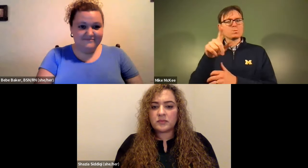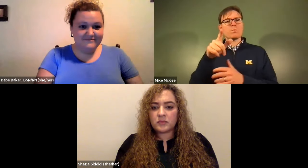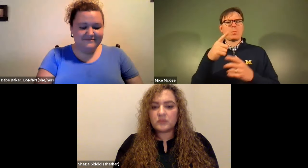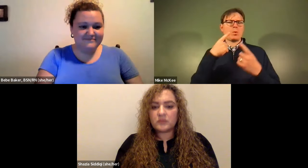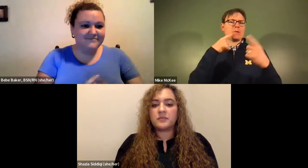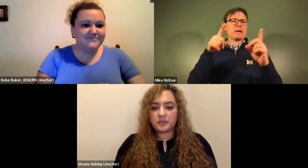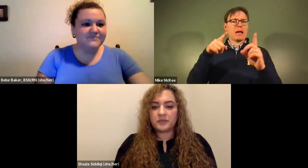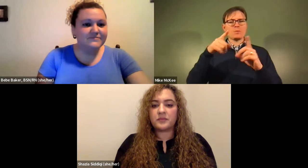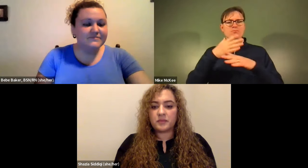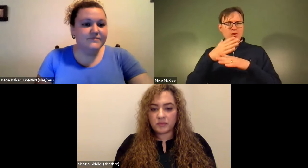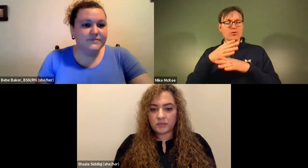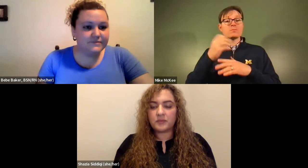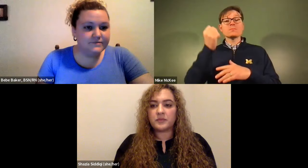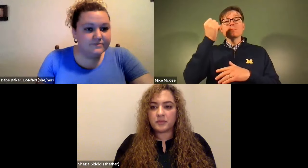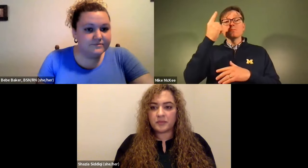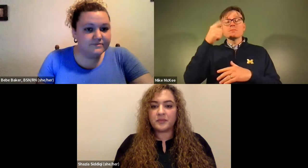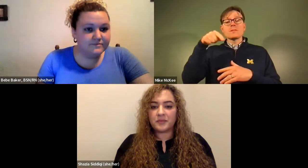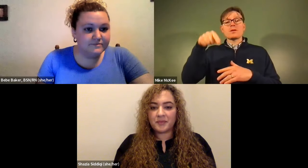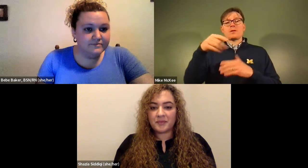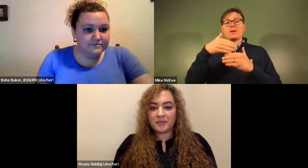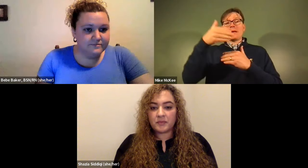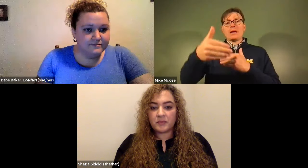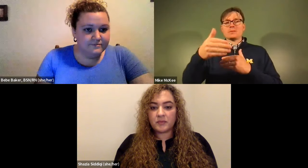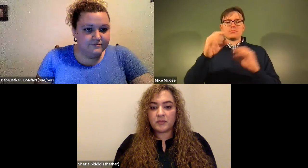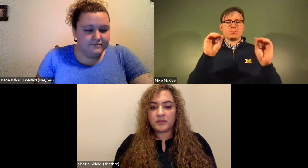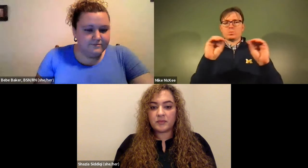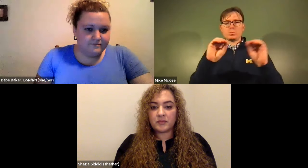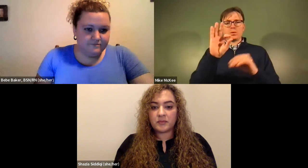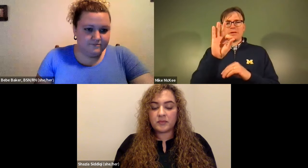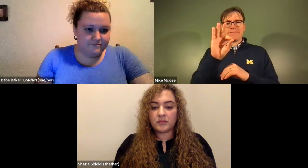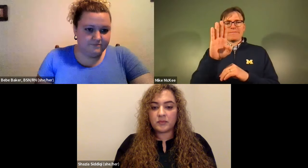James Cech: I think we're going to schedule out in June so once we work that out we'll share that with everybody.